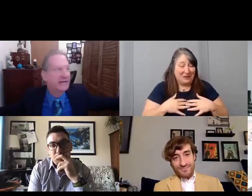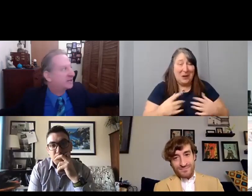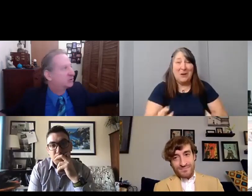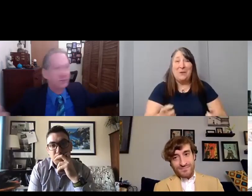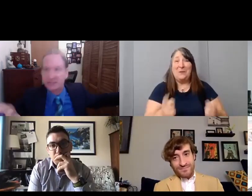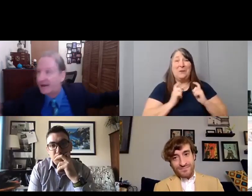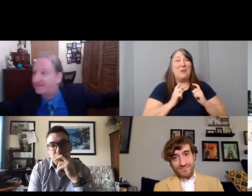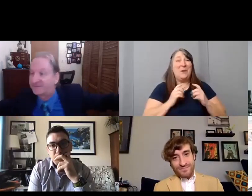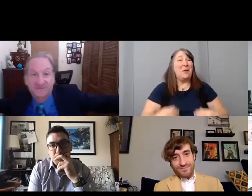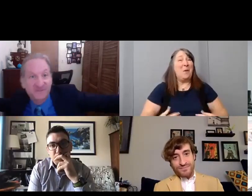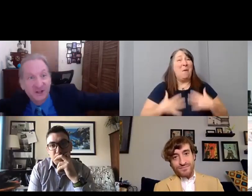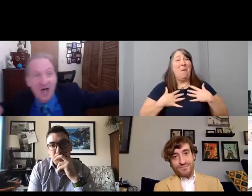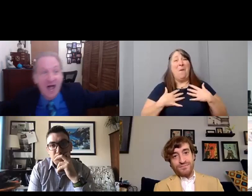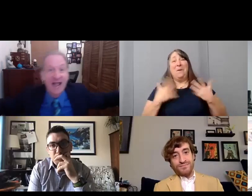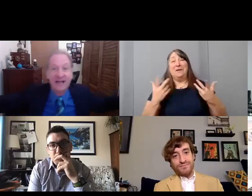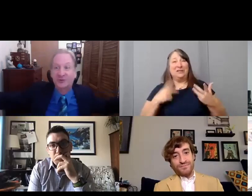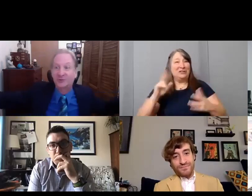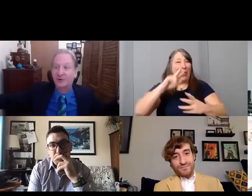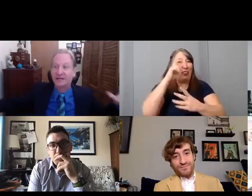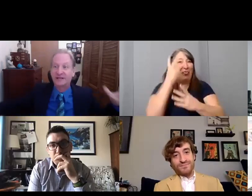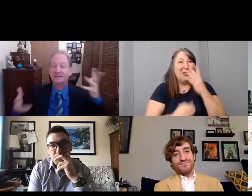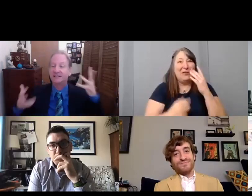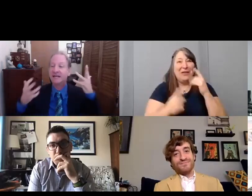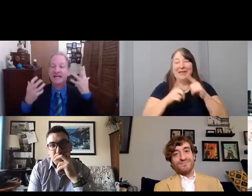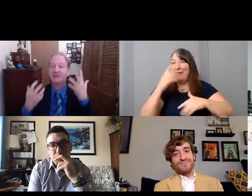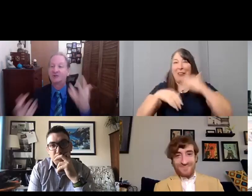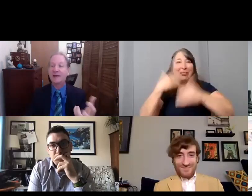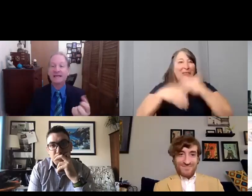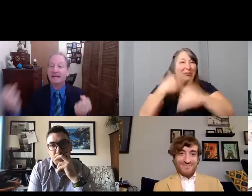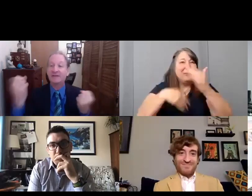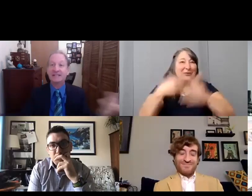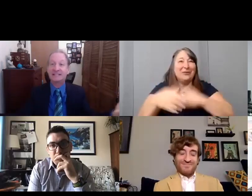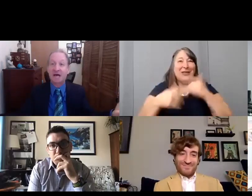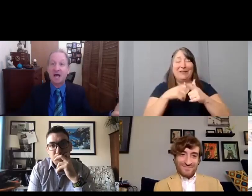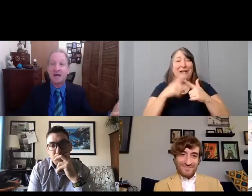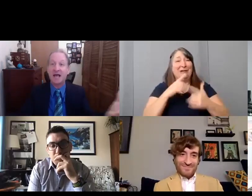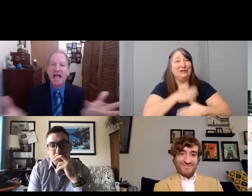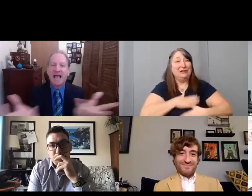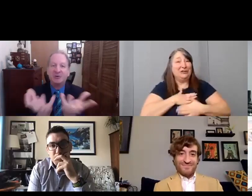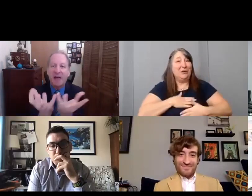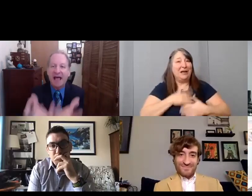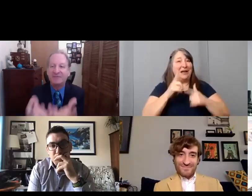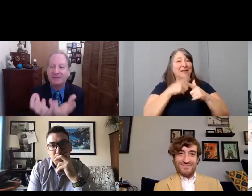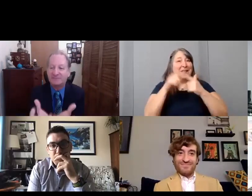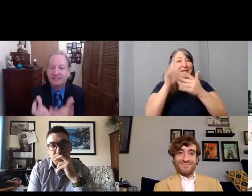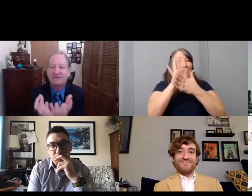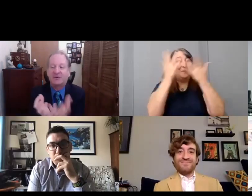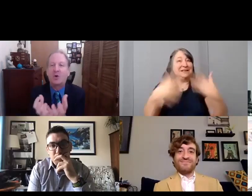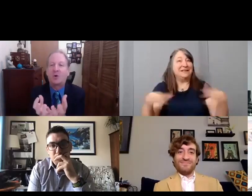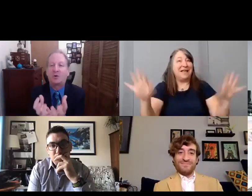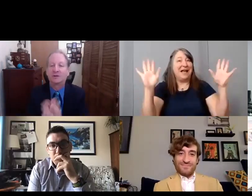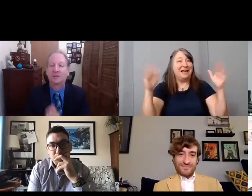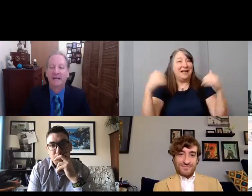you're just like flying through it, and then enjoying it, and then it's done. And you have this piece of gold